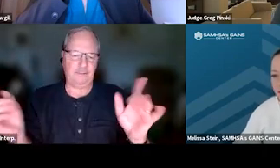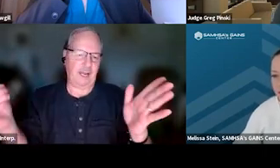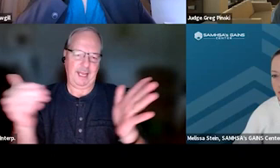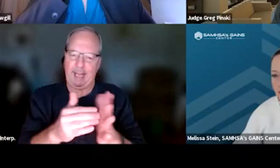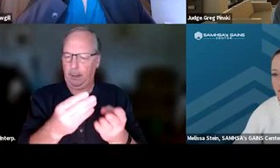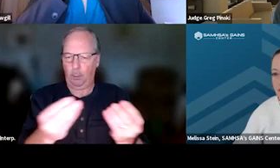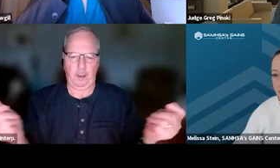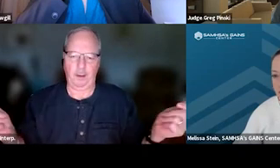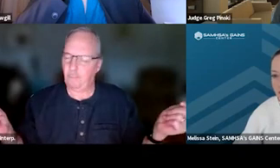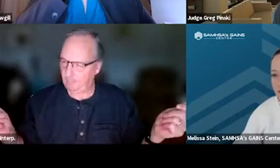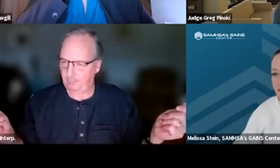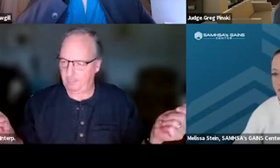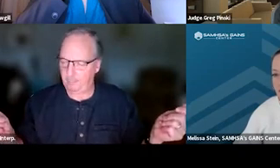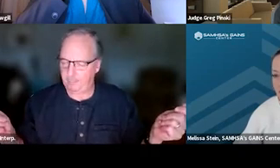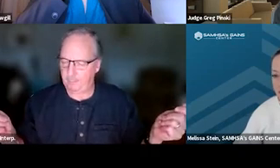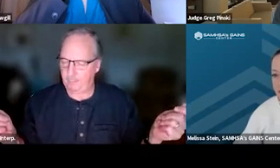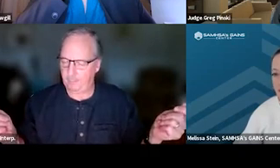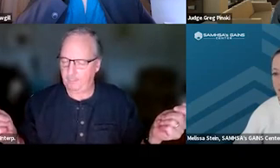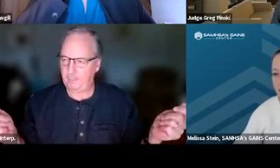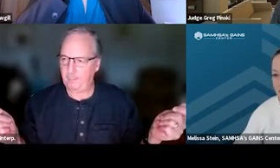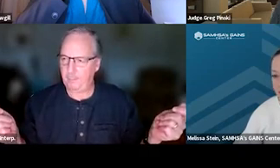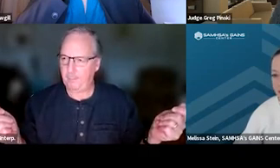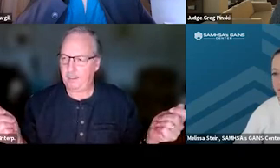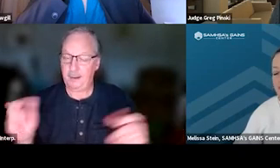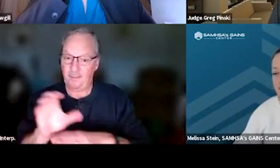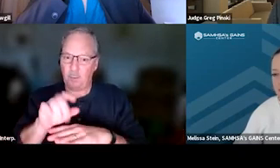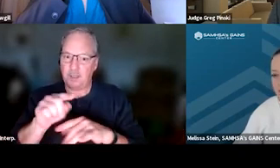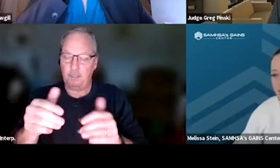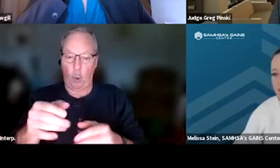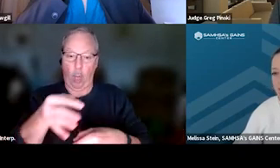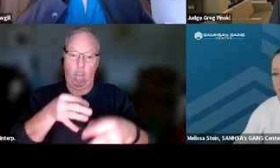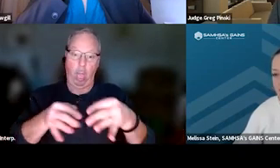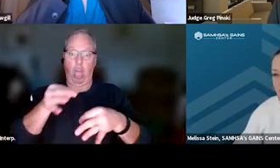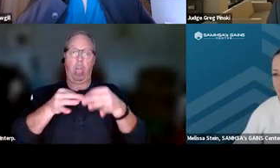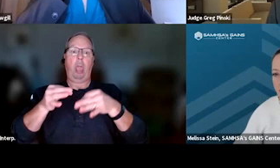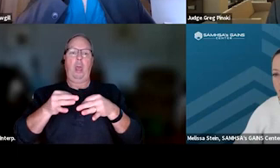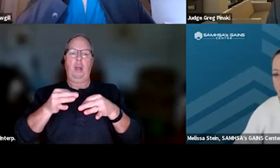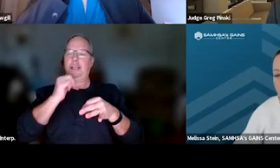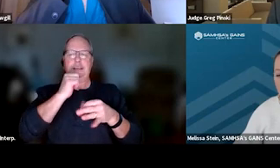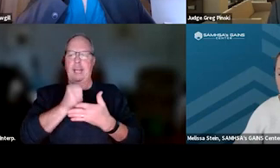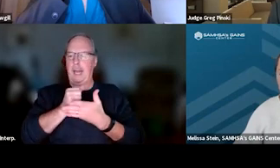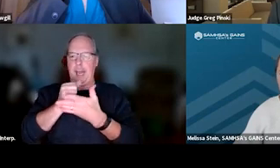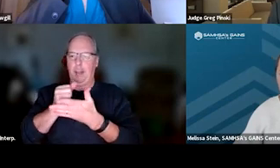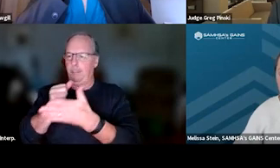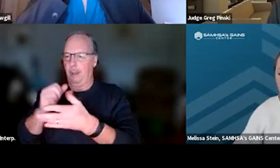And making them take steps backwards does nothing to further that overall